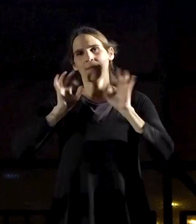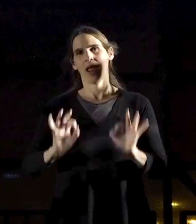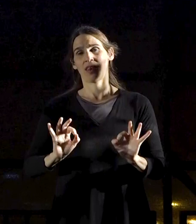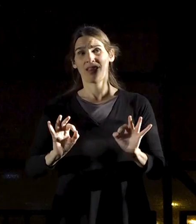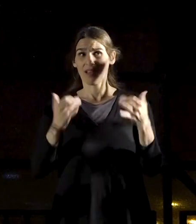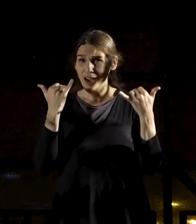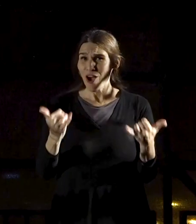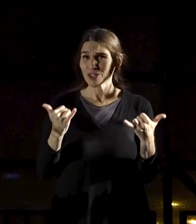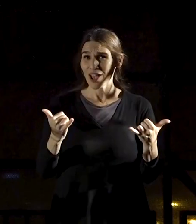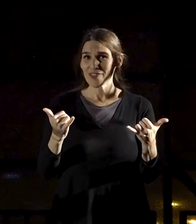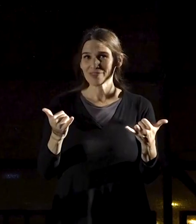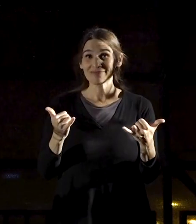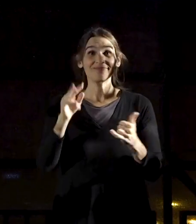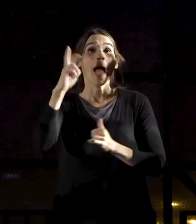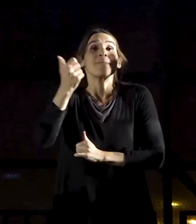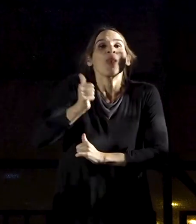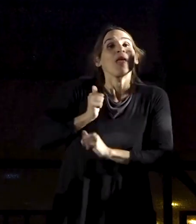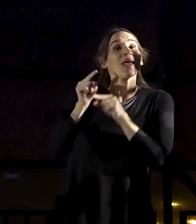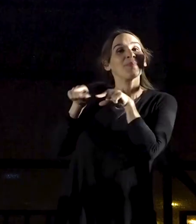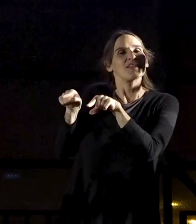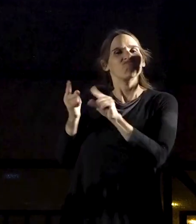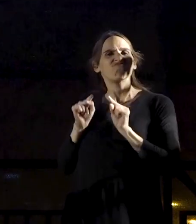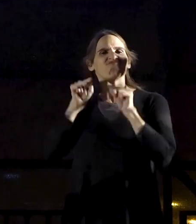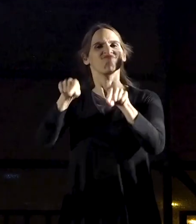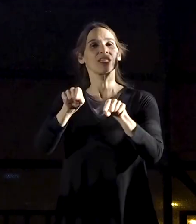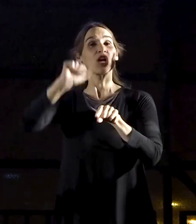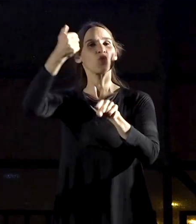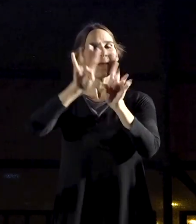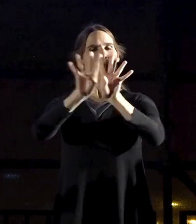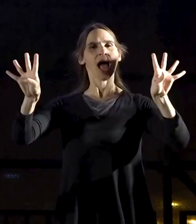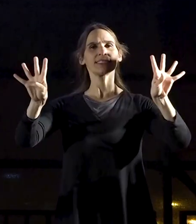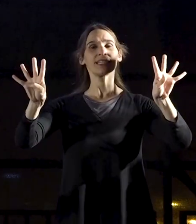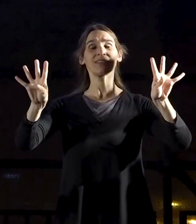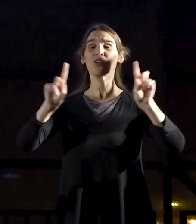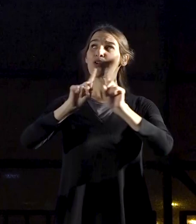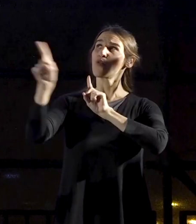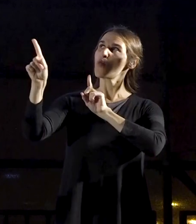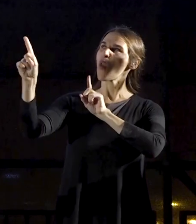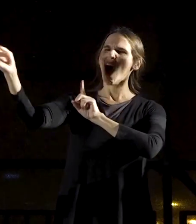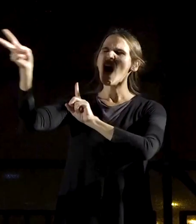And right now, it’s the reservists who showed up first, front and center, against a barrage of curses,